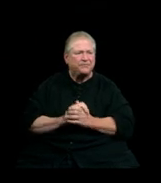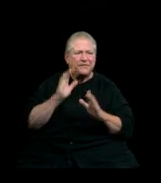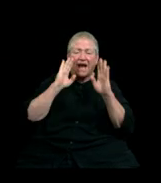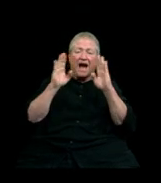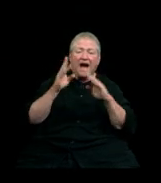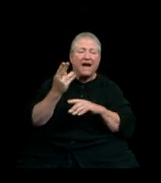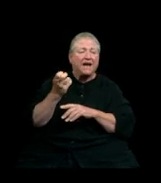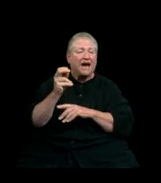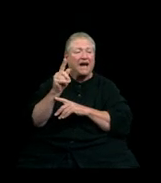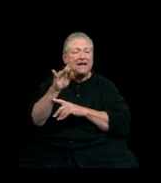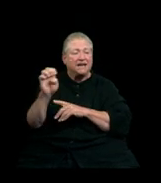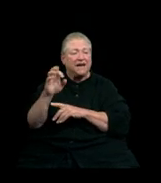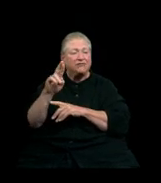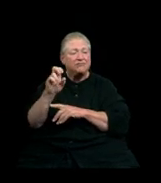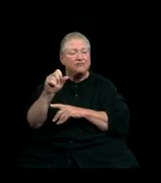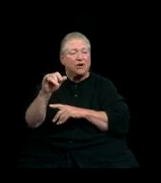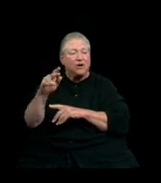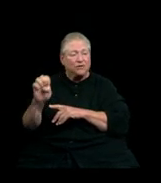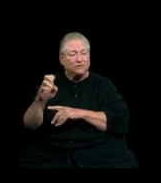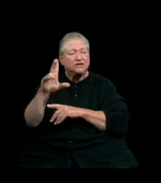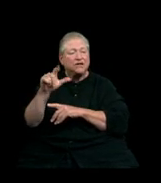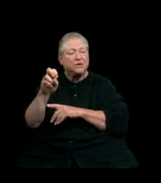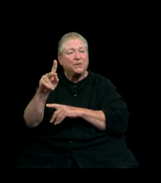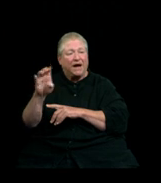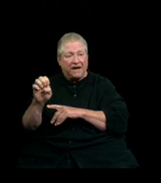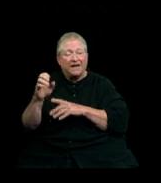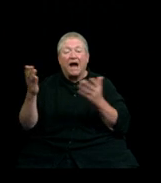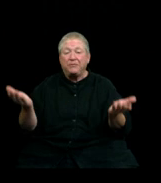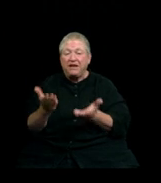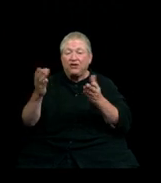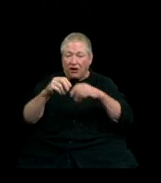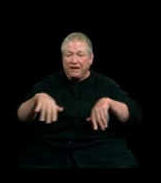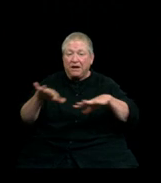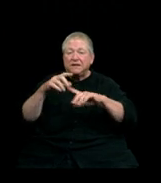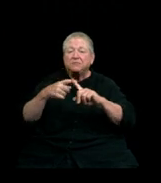Hi, I’m Hanalei Lewine, I am currently on campus but I am originally from Egan, Minnesota.